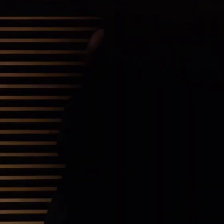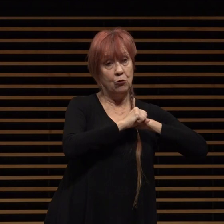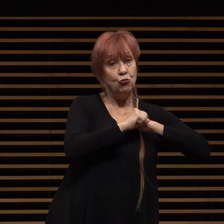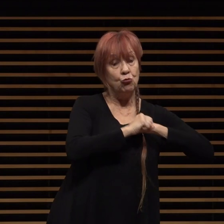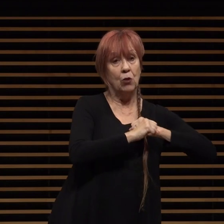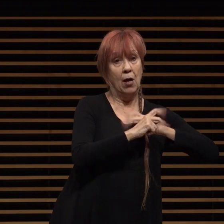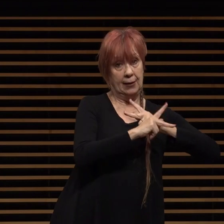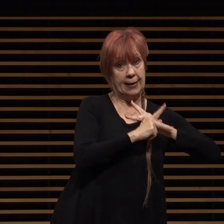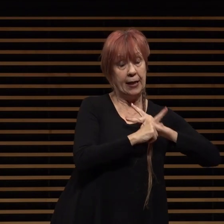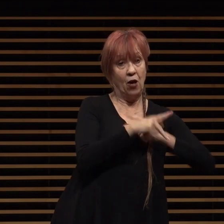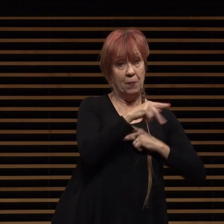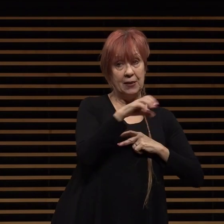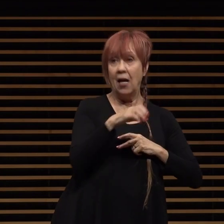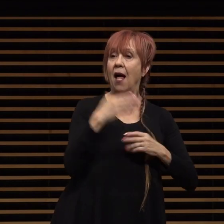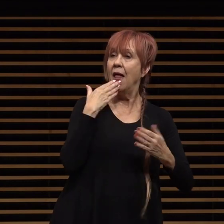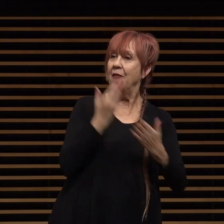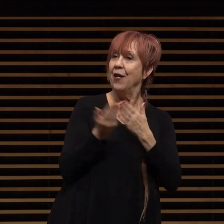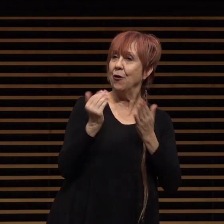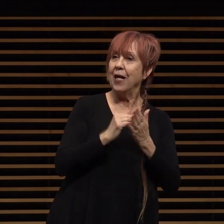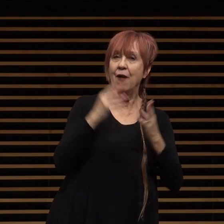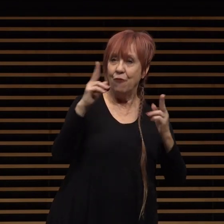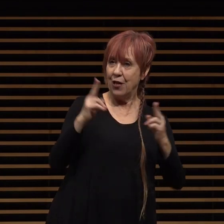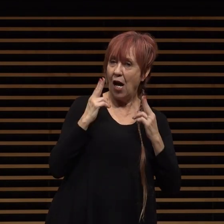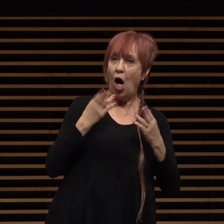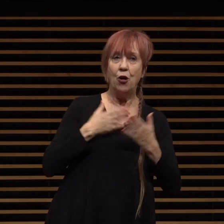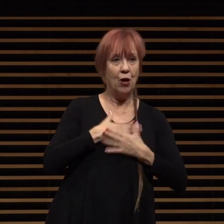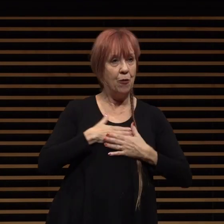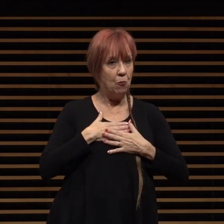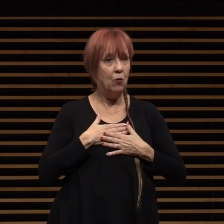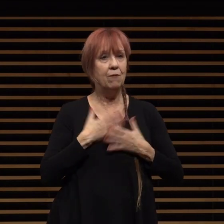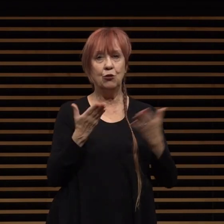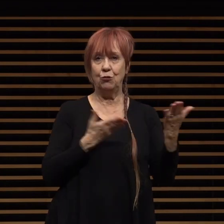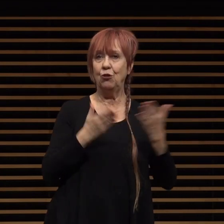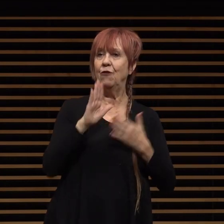thank you again for the honor and the